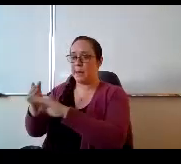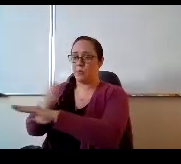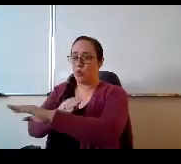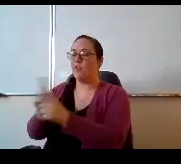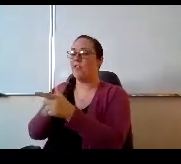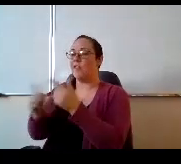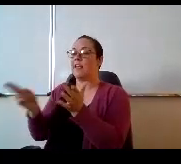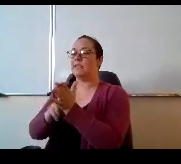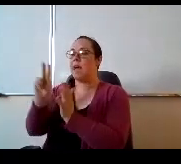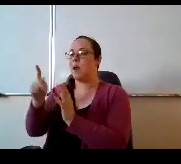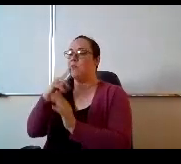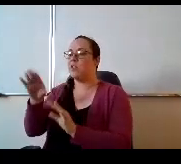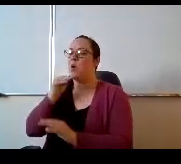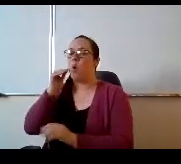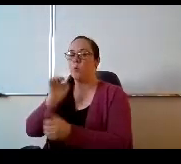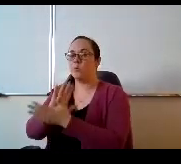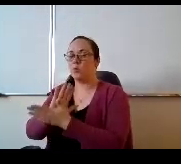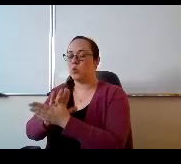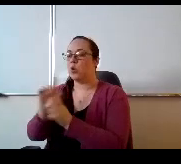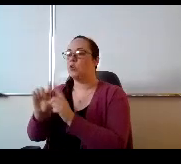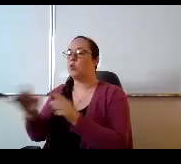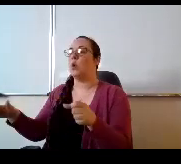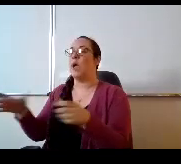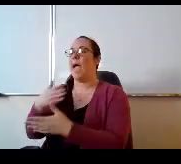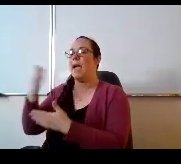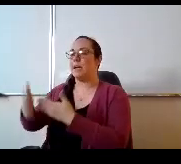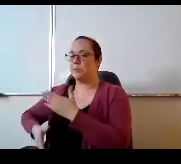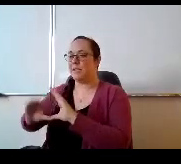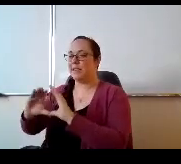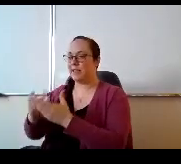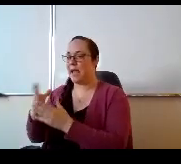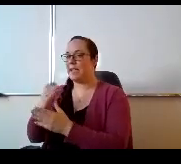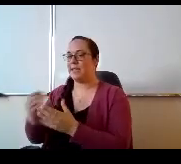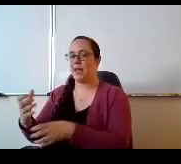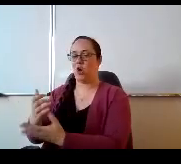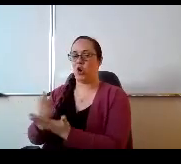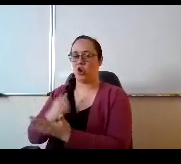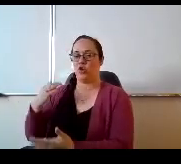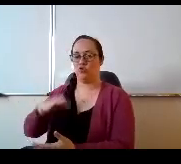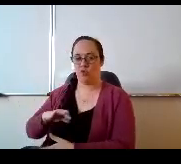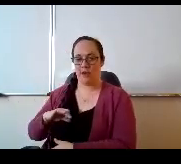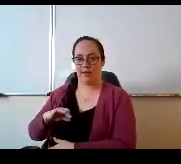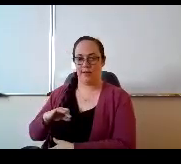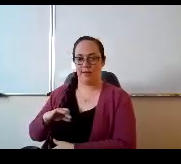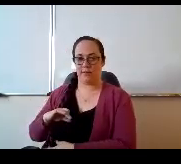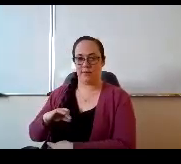complete that course and to get their credit for what they started this semester. That's the big difference.